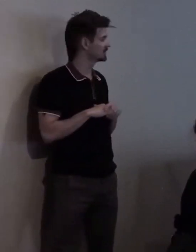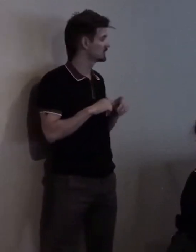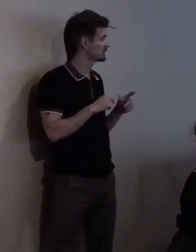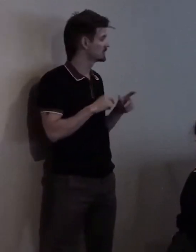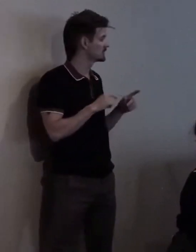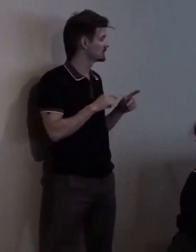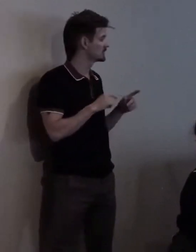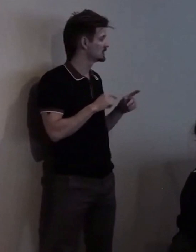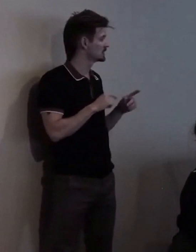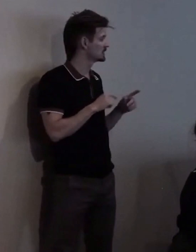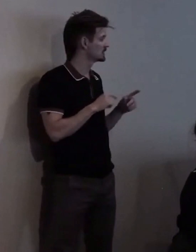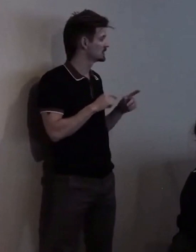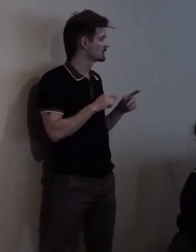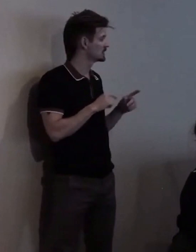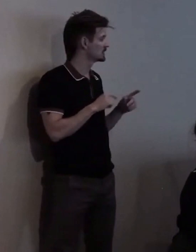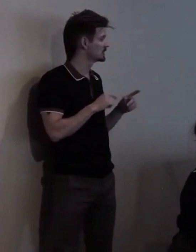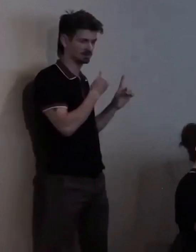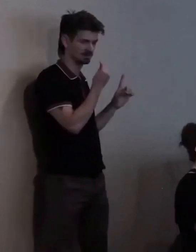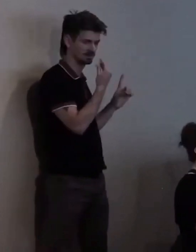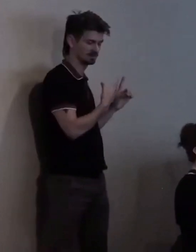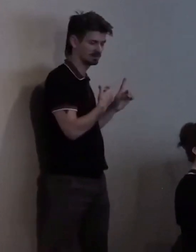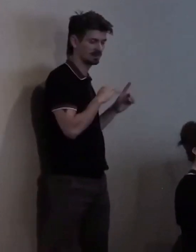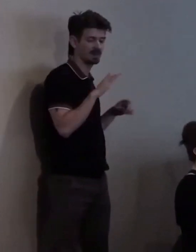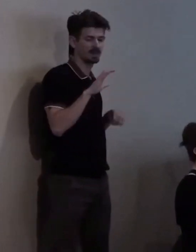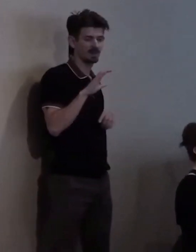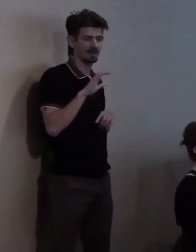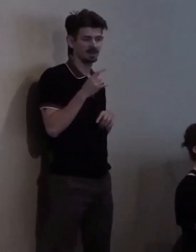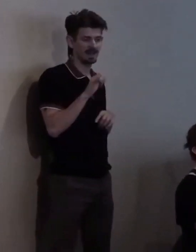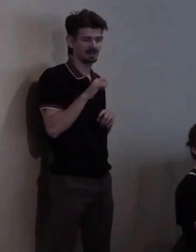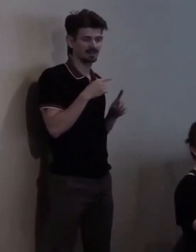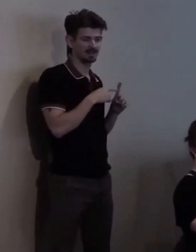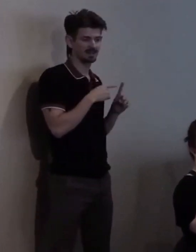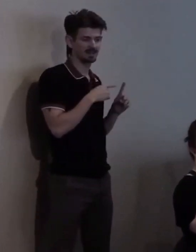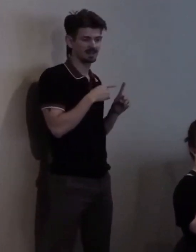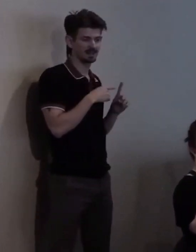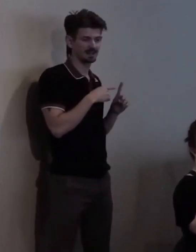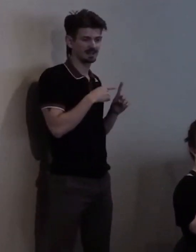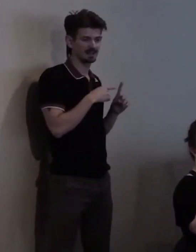that... Uhm... Kathy had finally convinced